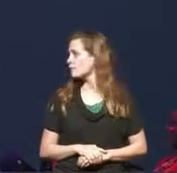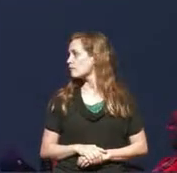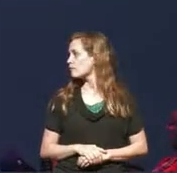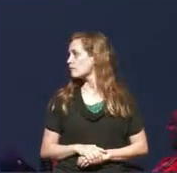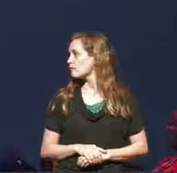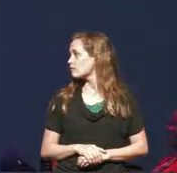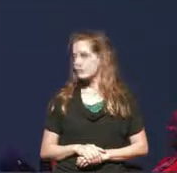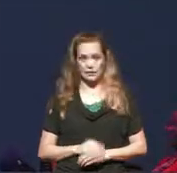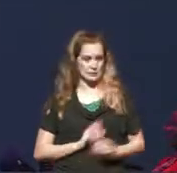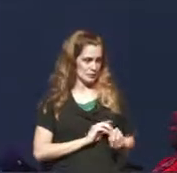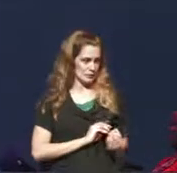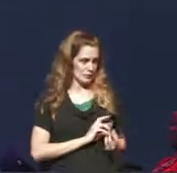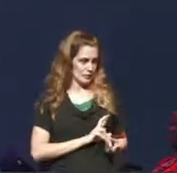[ leans over to Sarah ]